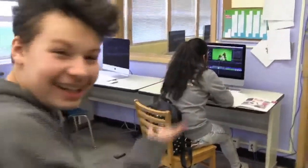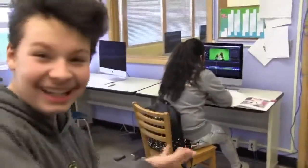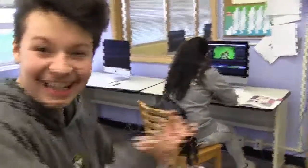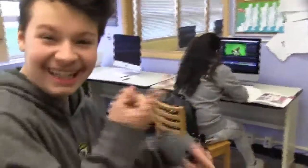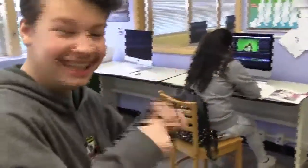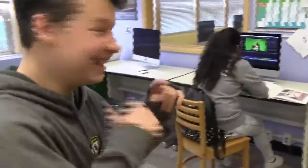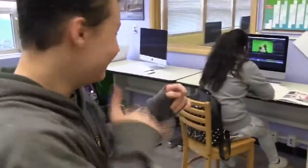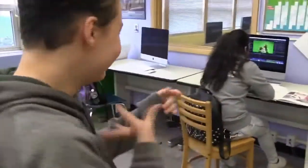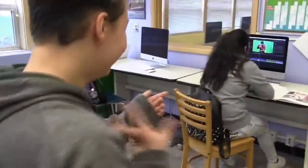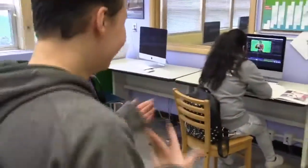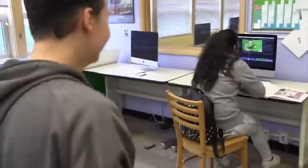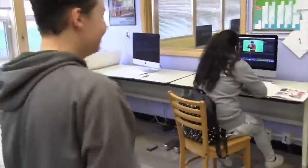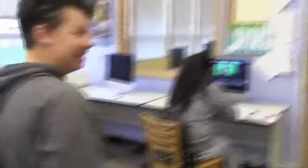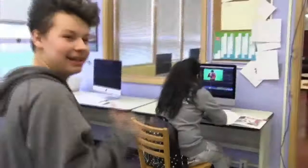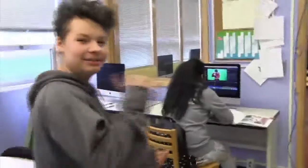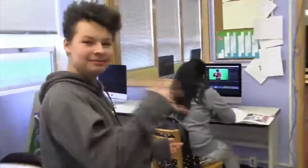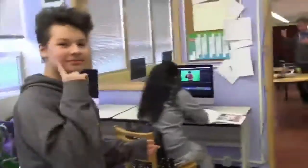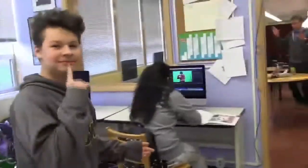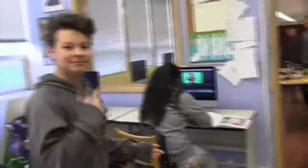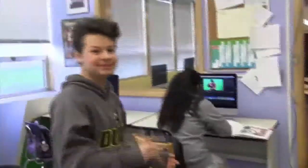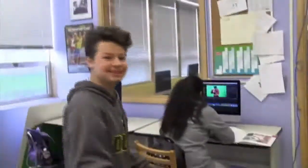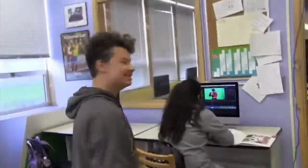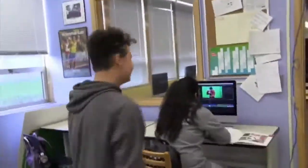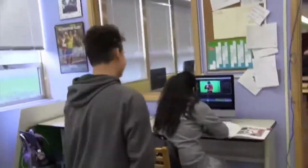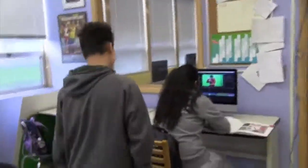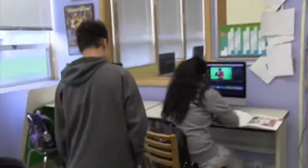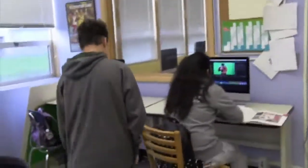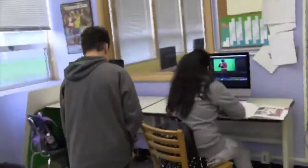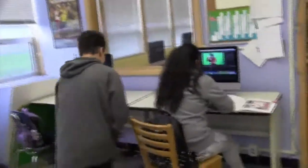Nothing right?! She didn't feel anything! Let’s go see what’s up.